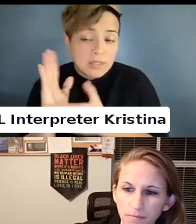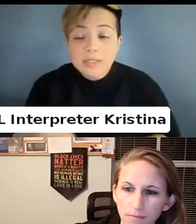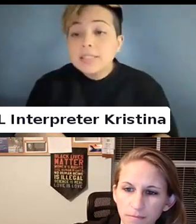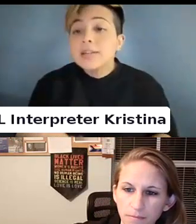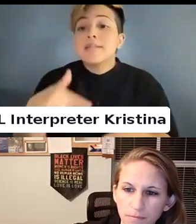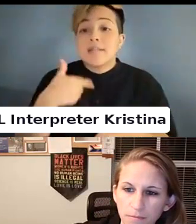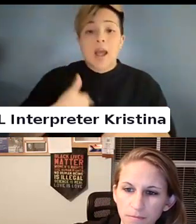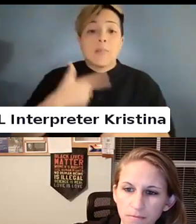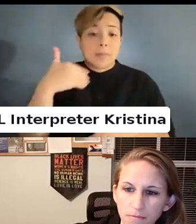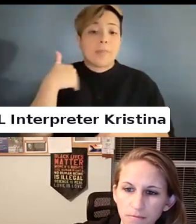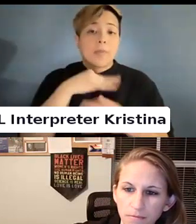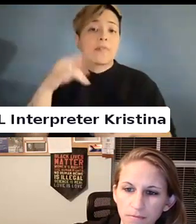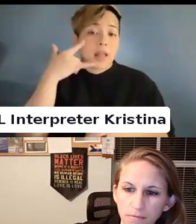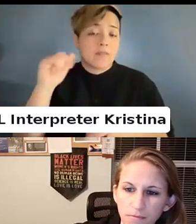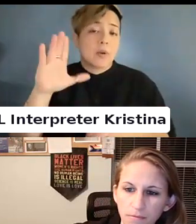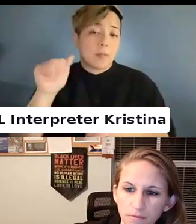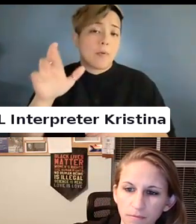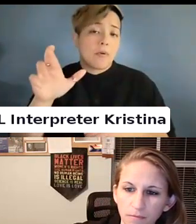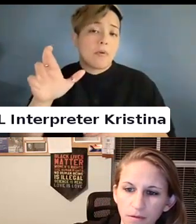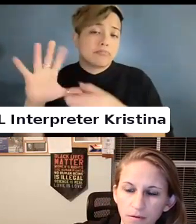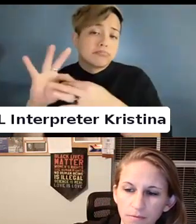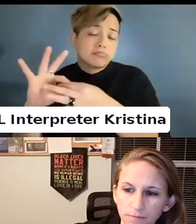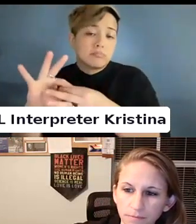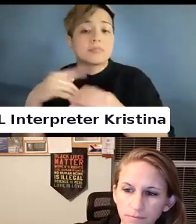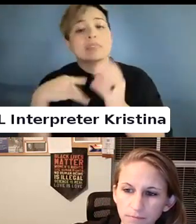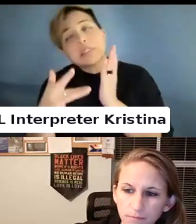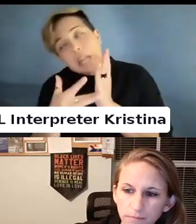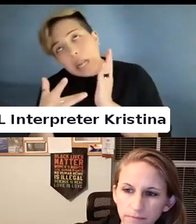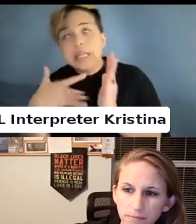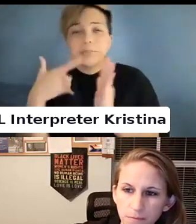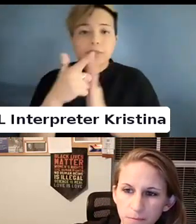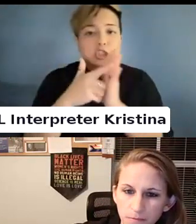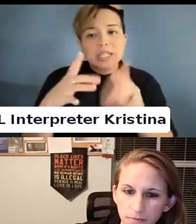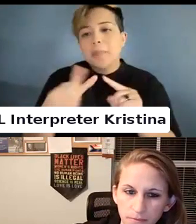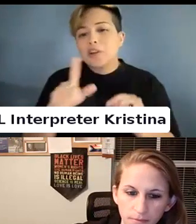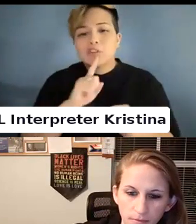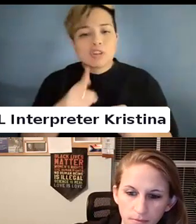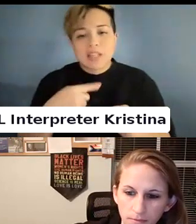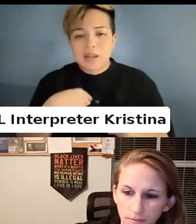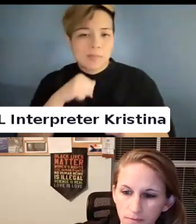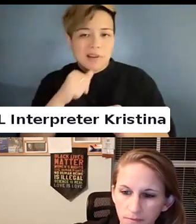I am a member of the California Bar. I am technically an attorney but I really am non practicing.